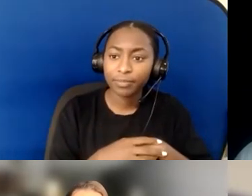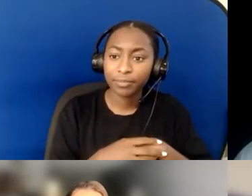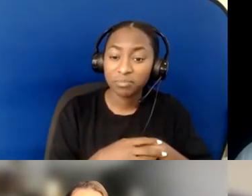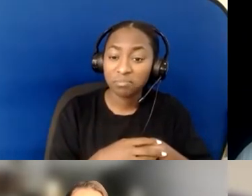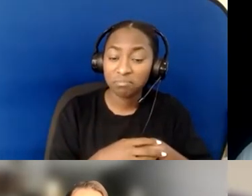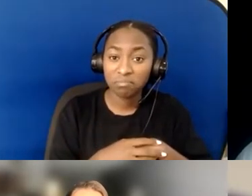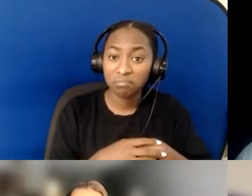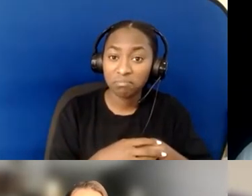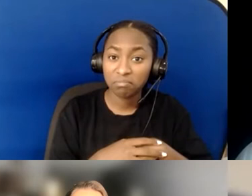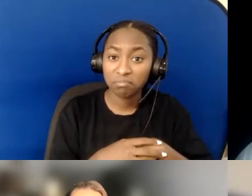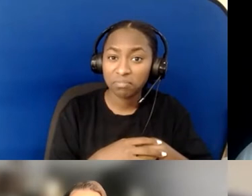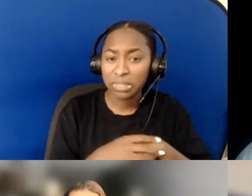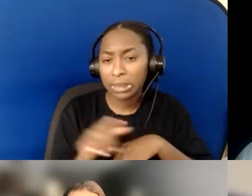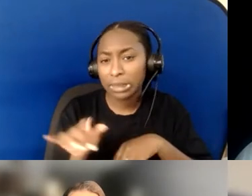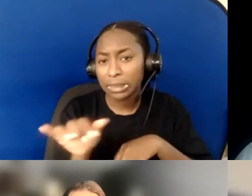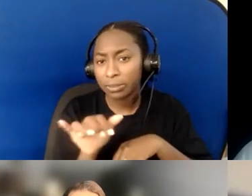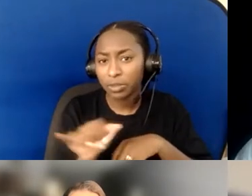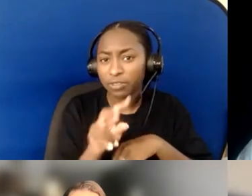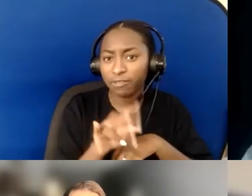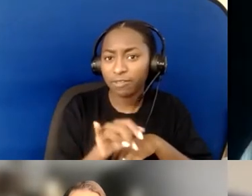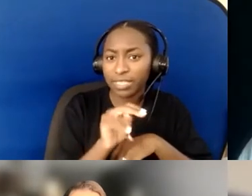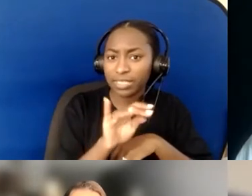need to know what God says about each one of us,